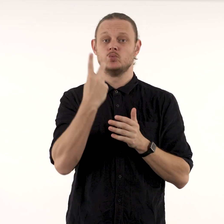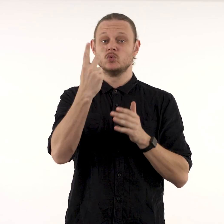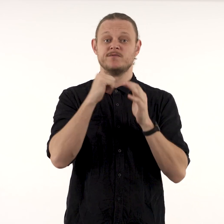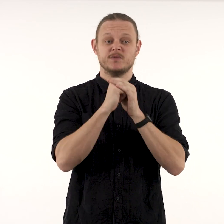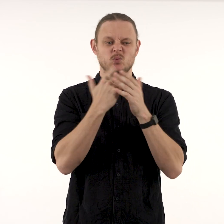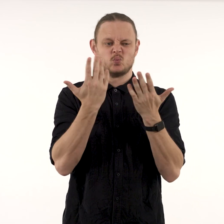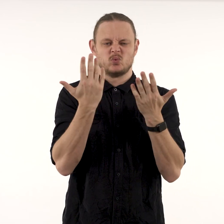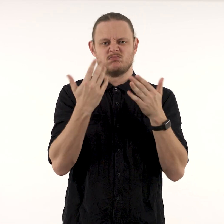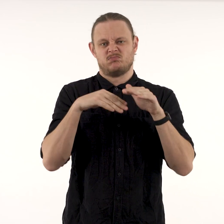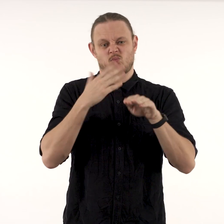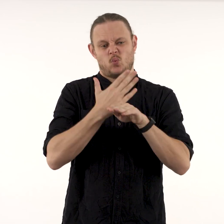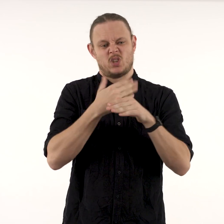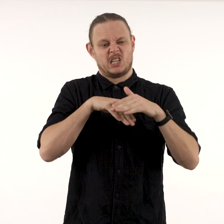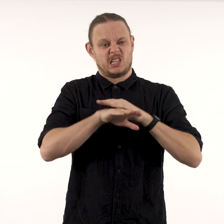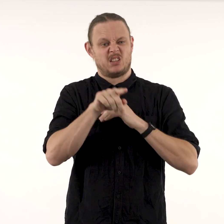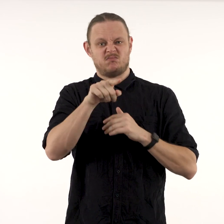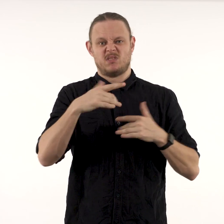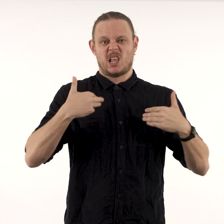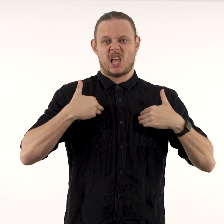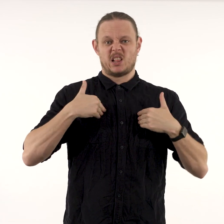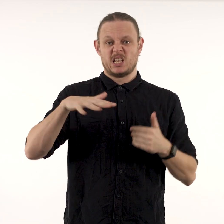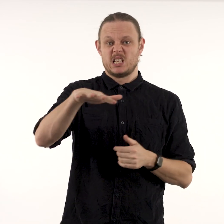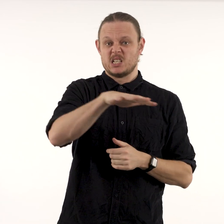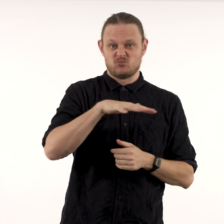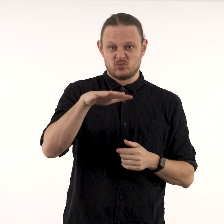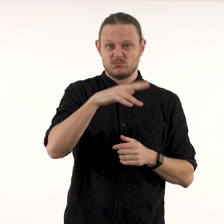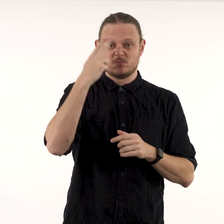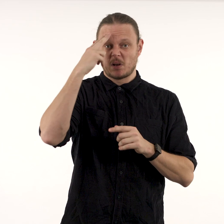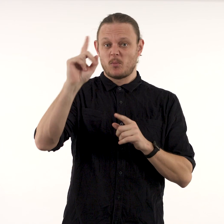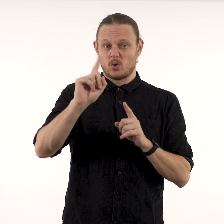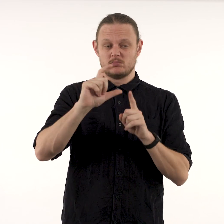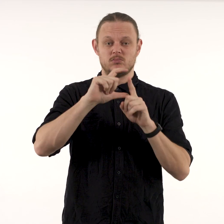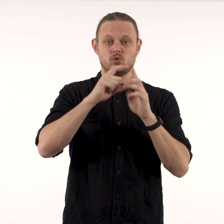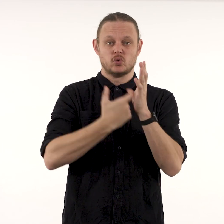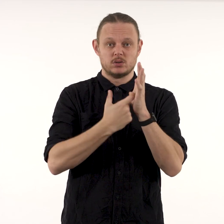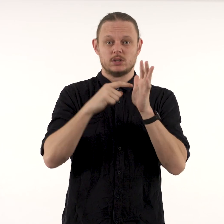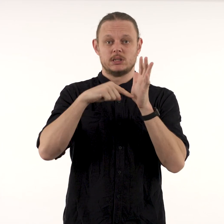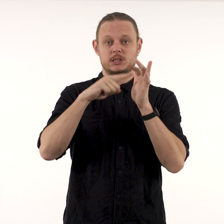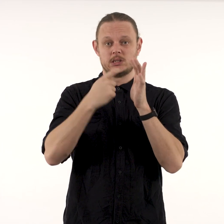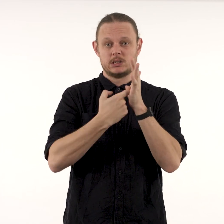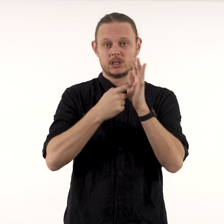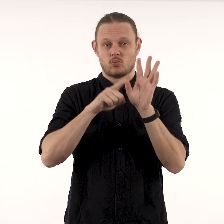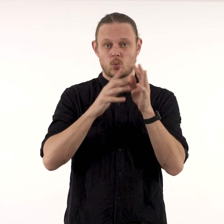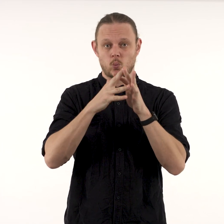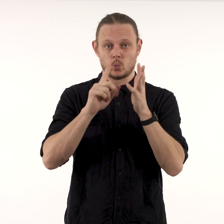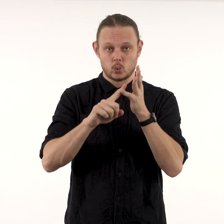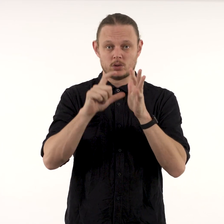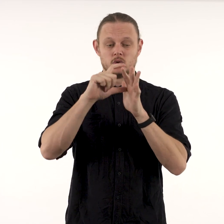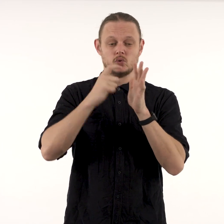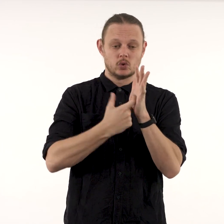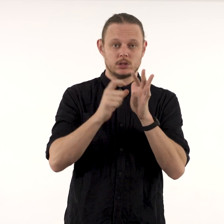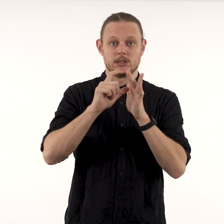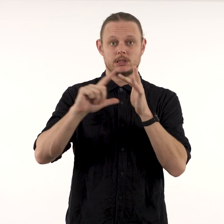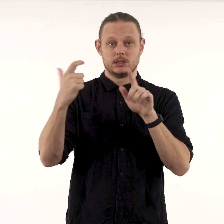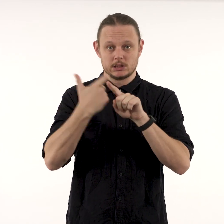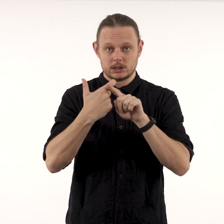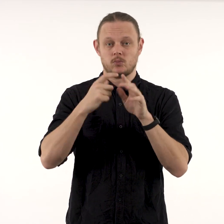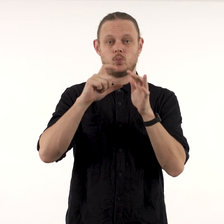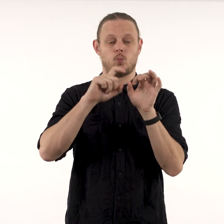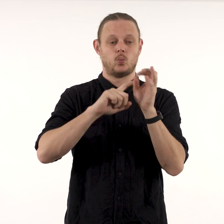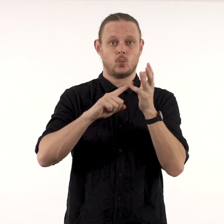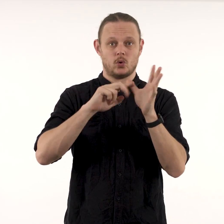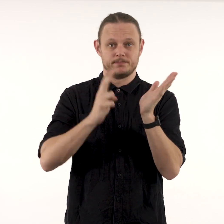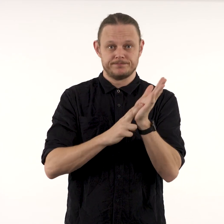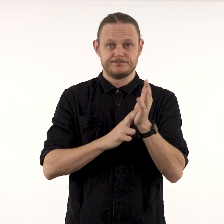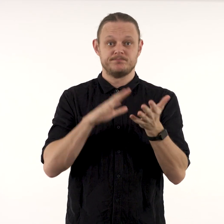Two friends who work in the health industry, Dr Terry Wu and Dr Dick Quan,